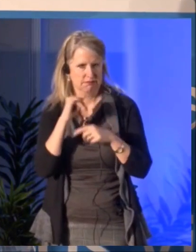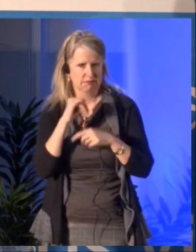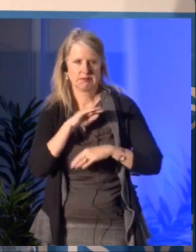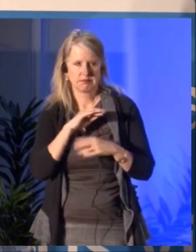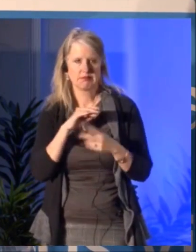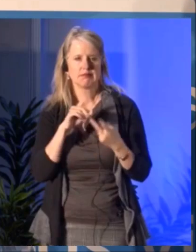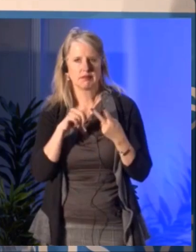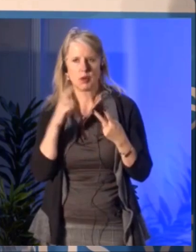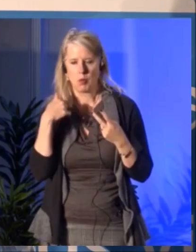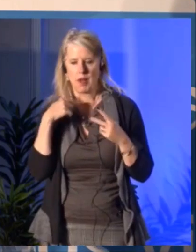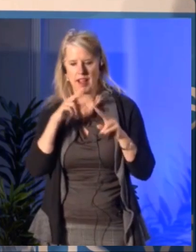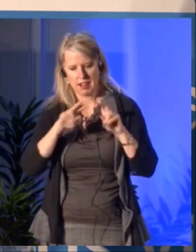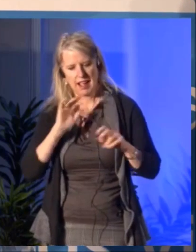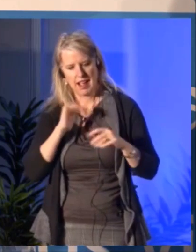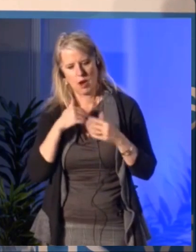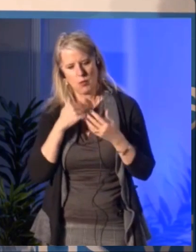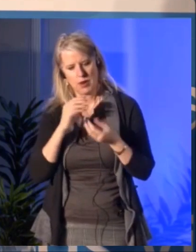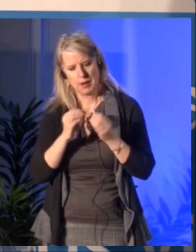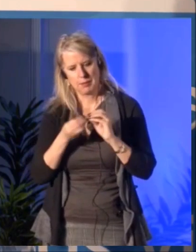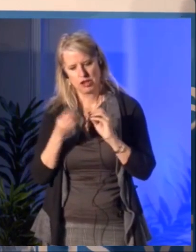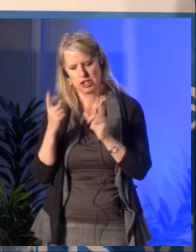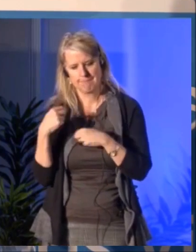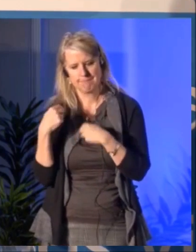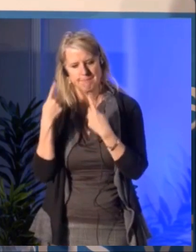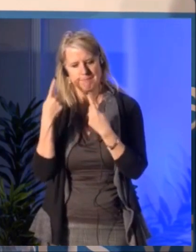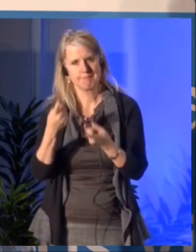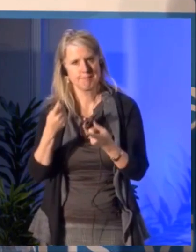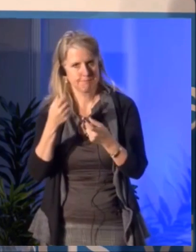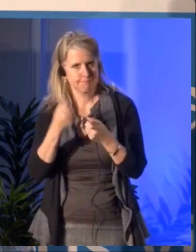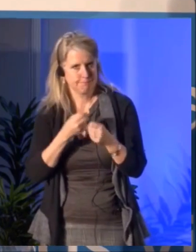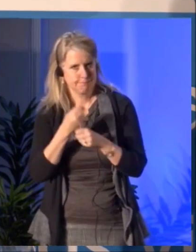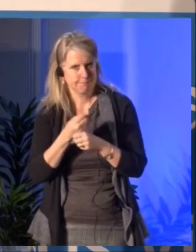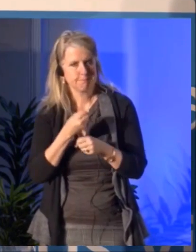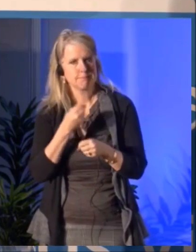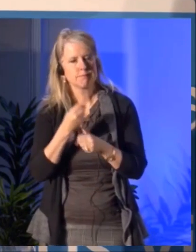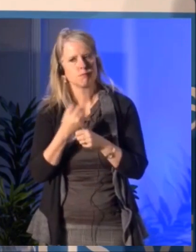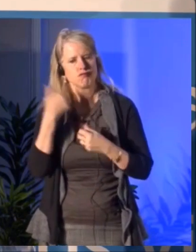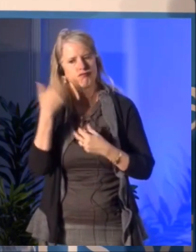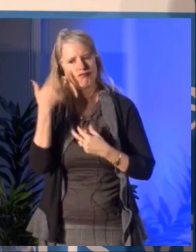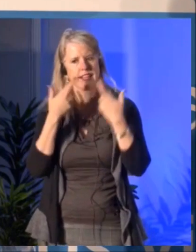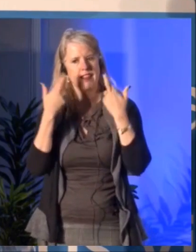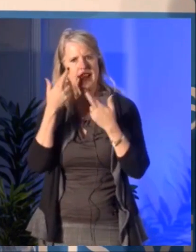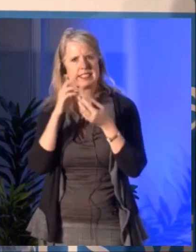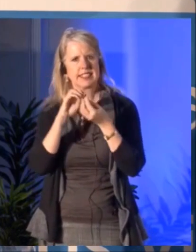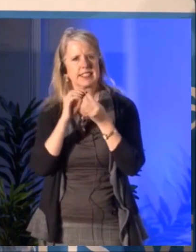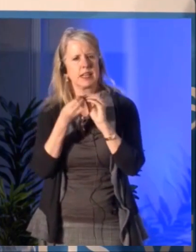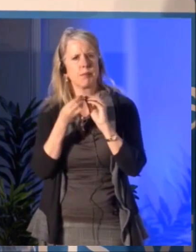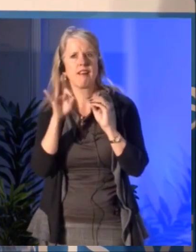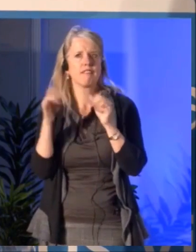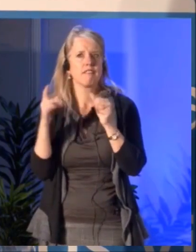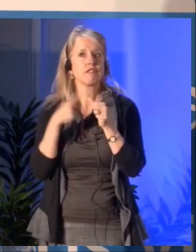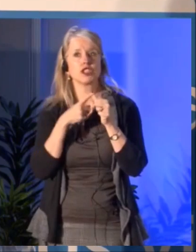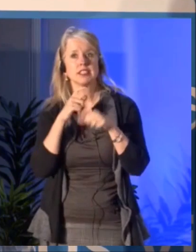over the past years we realize that the number of first-time applicants and the amount of money spent